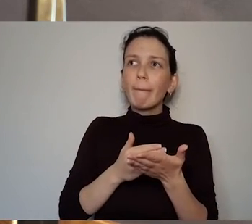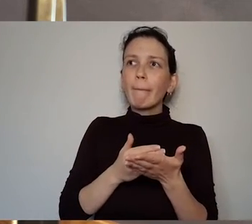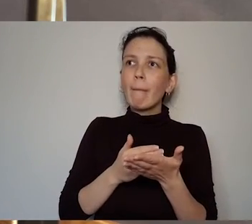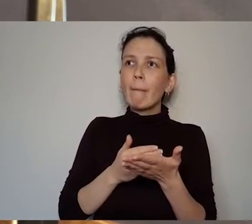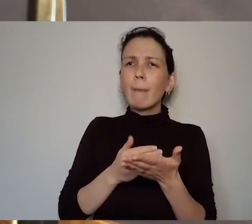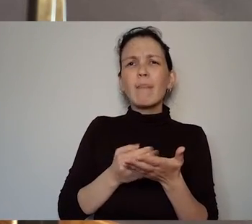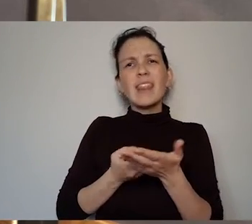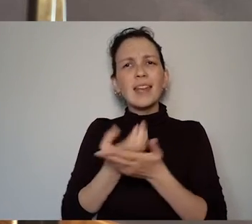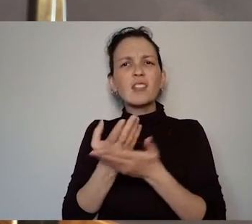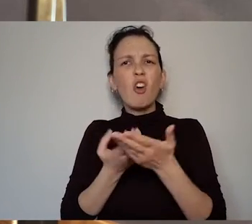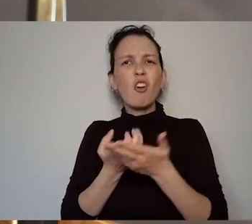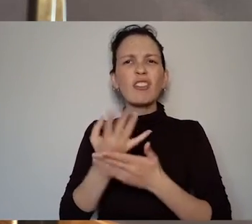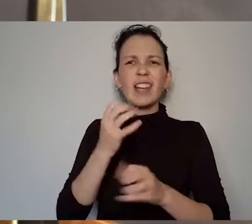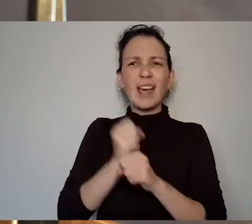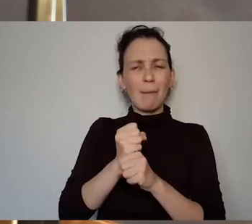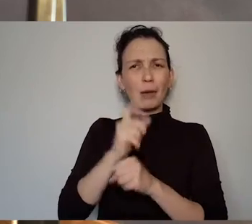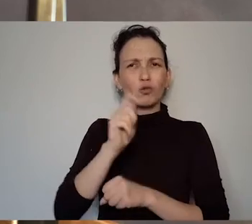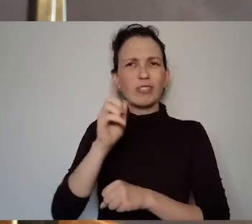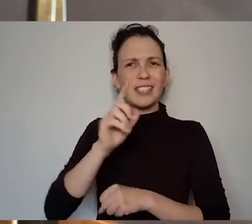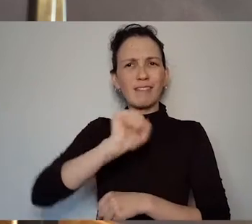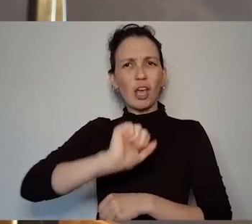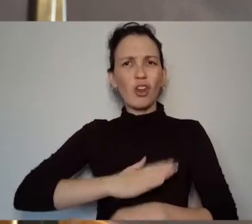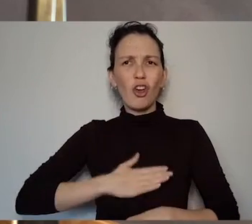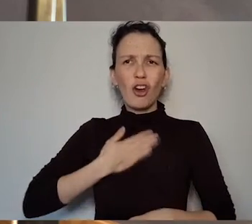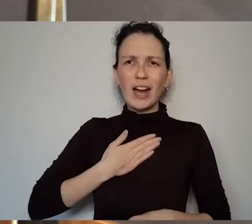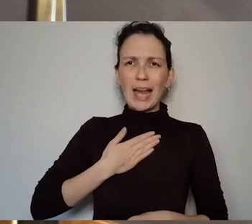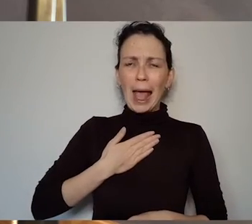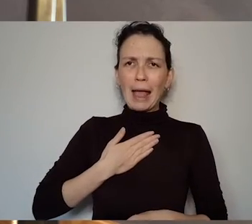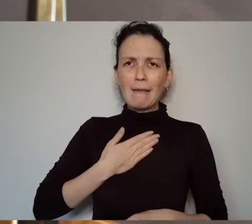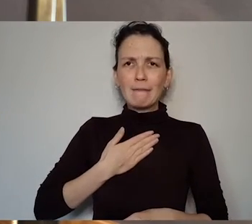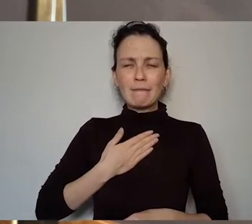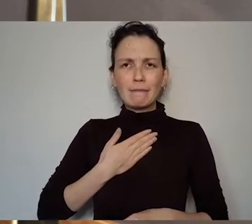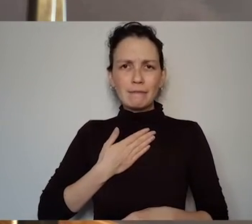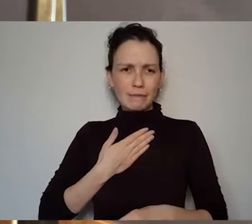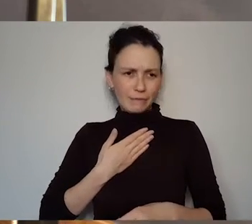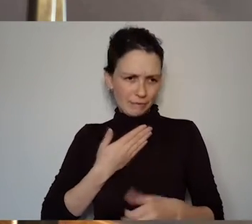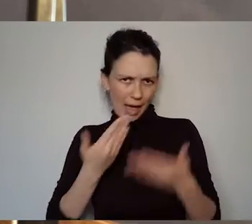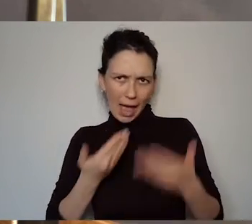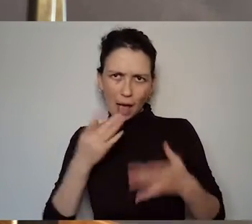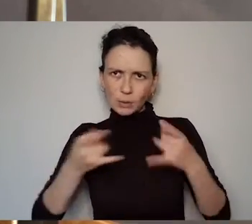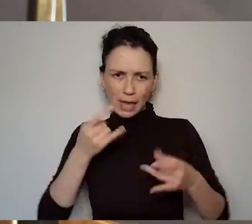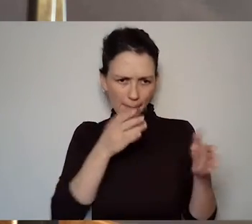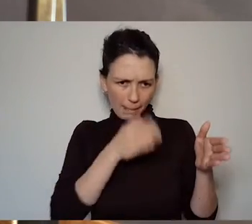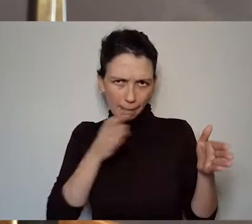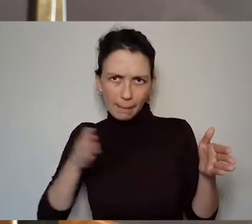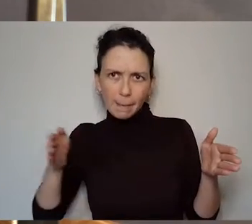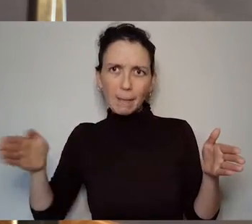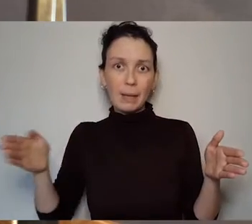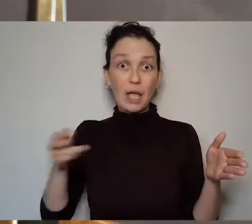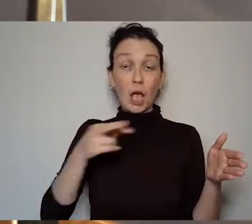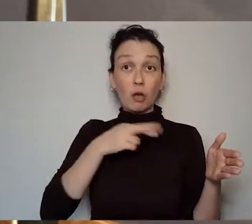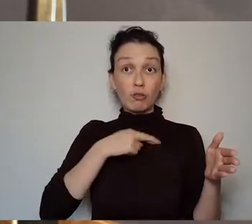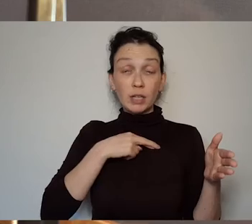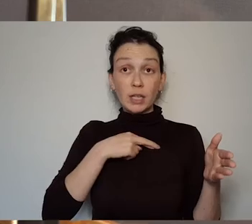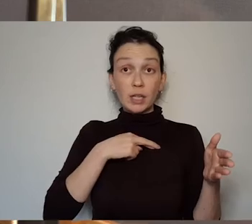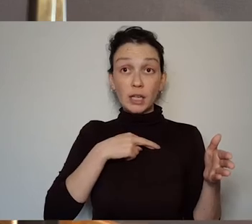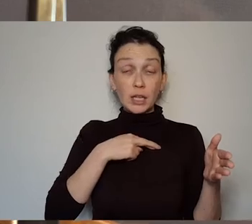learning information from from her own voice that completely offers ... a counterpoint I suppose to what